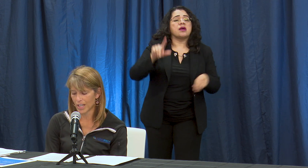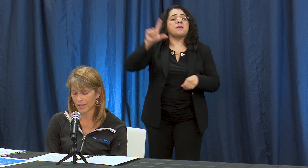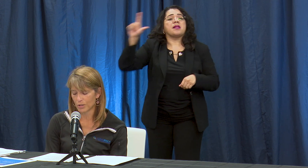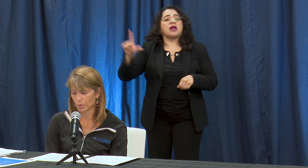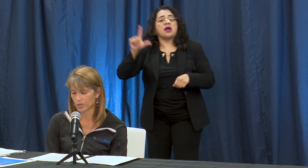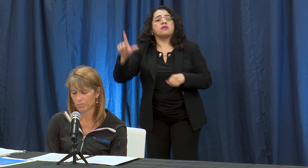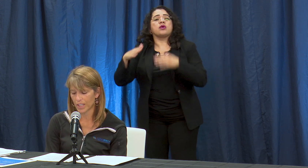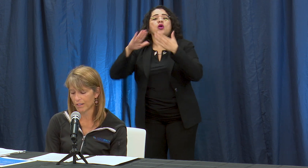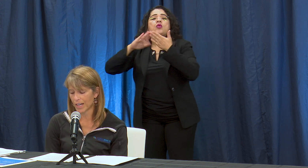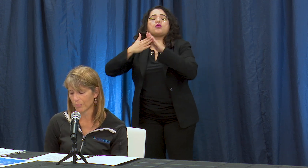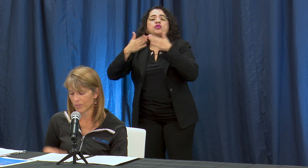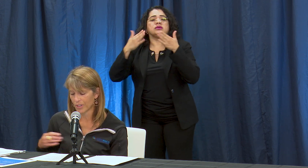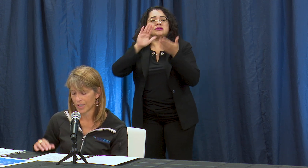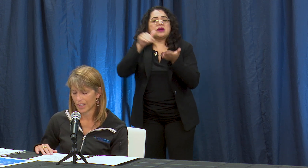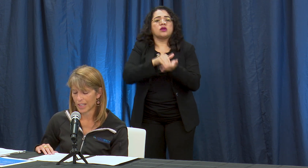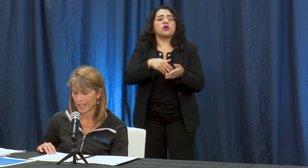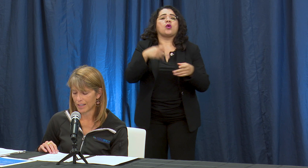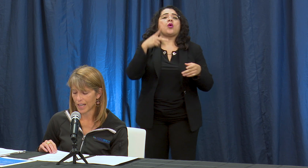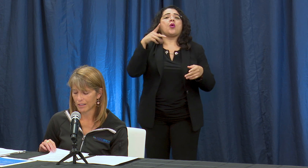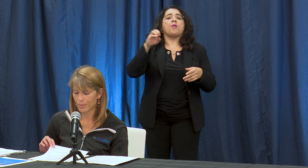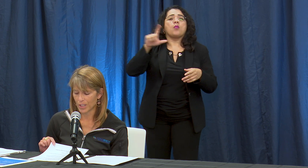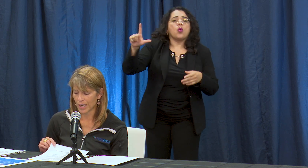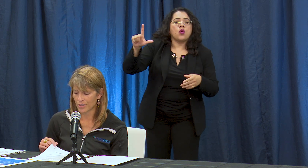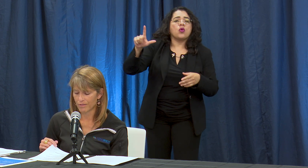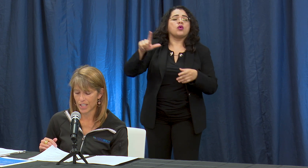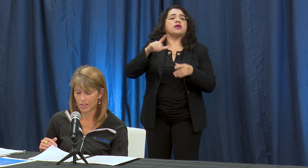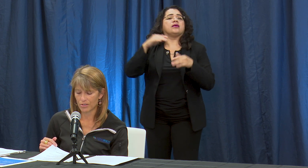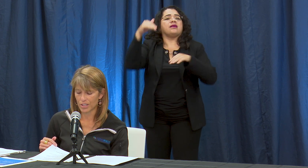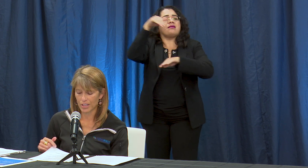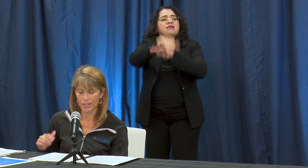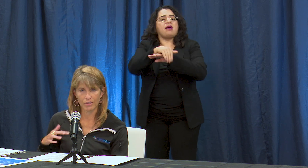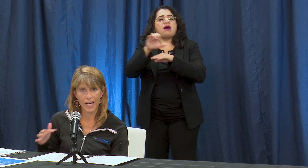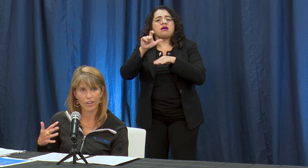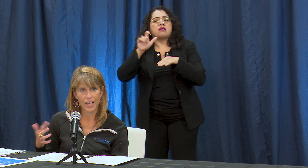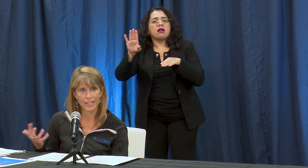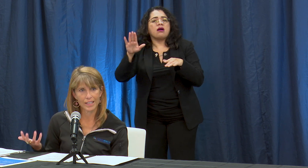pools and playgrounds, nightclubs and concert venues and other live audience